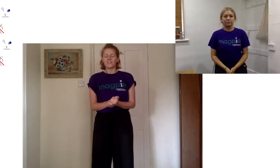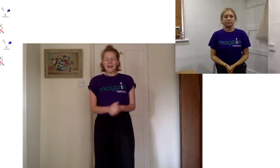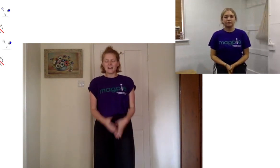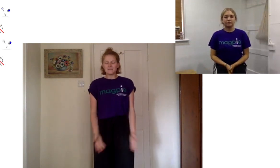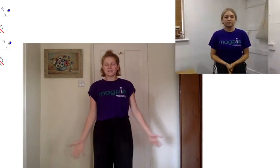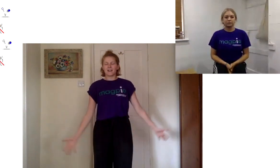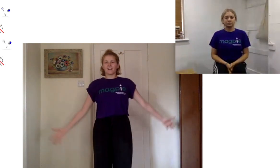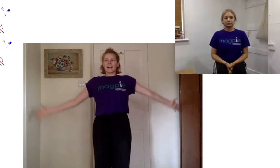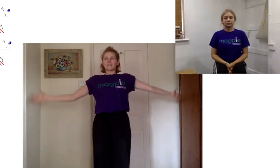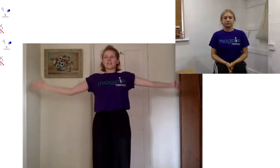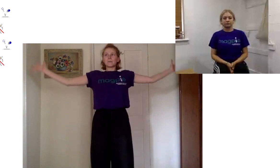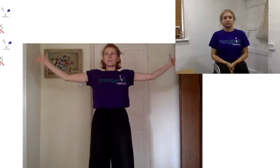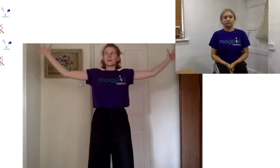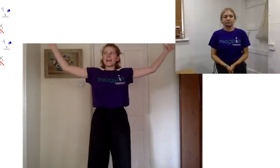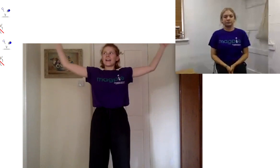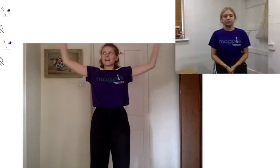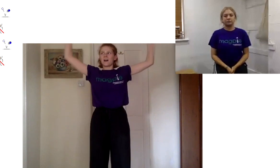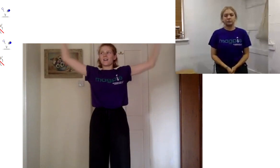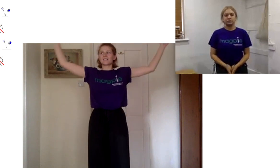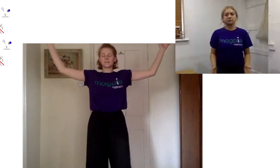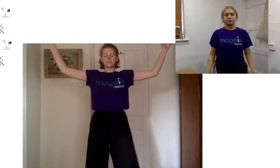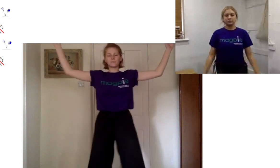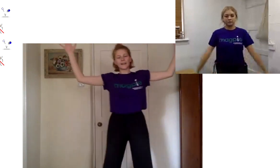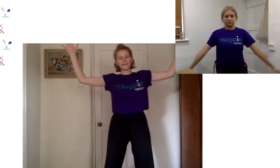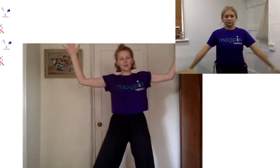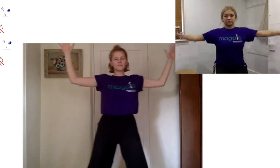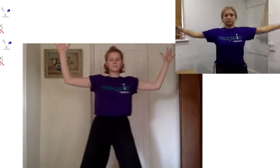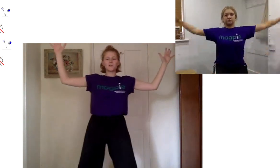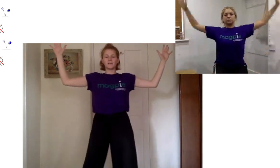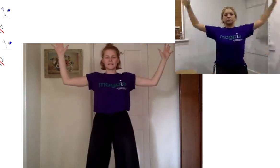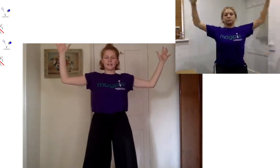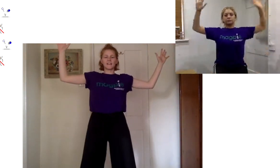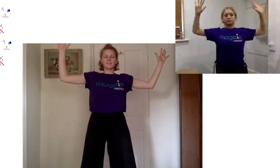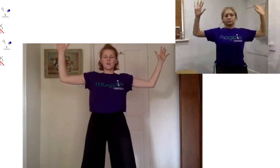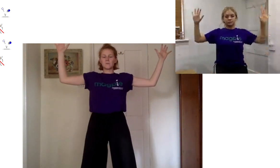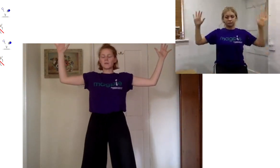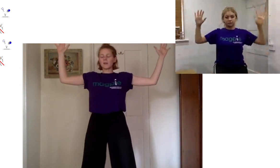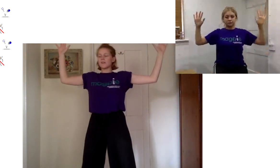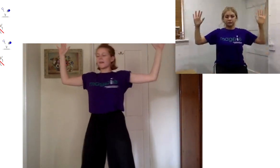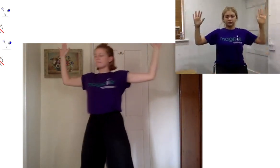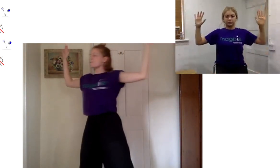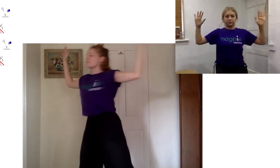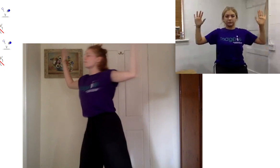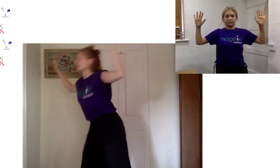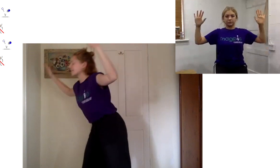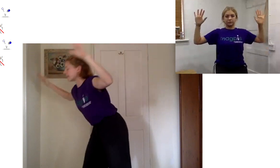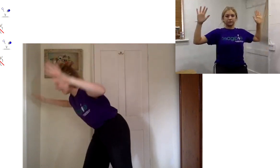now in mascara they have this big mask and a lot of the movements that they do they move it down